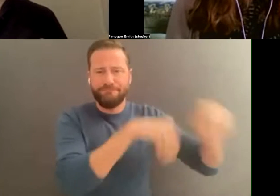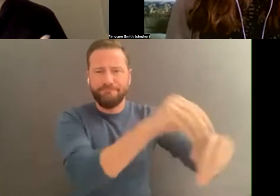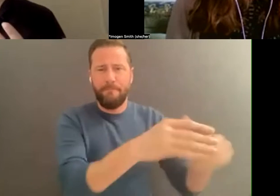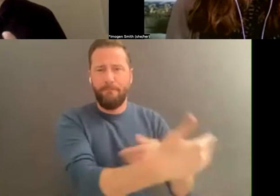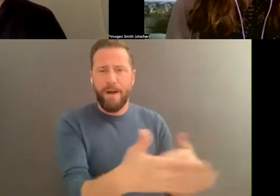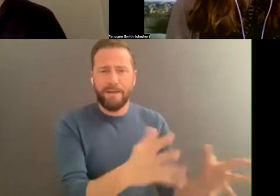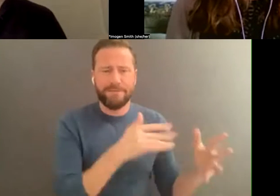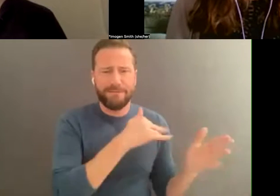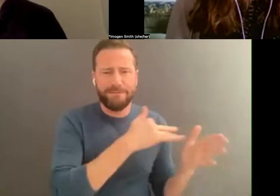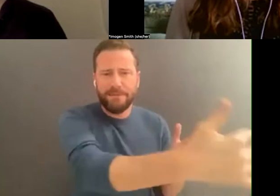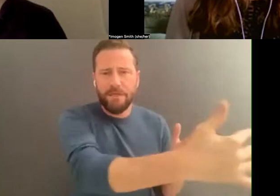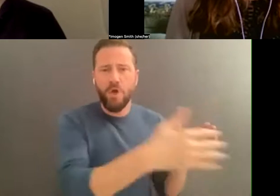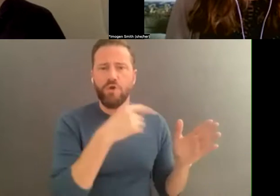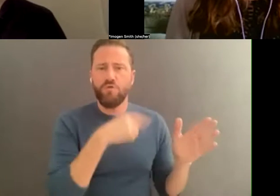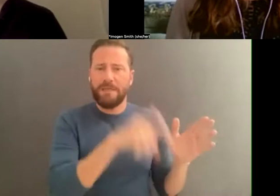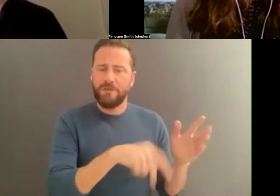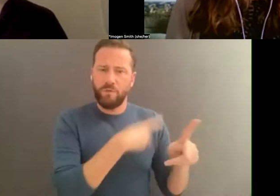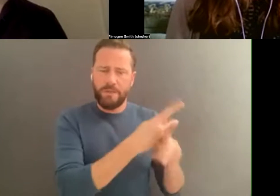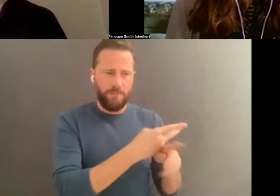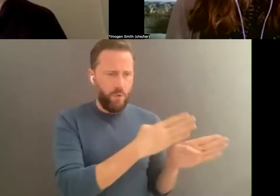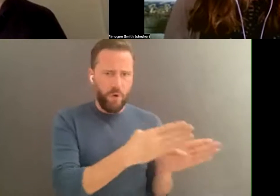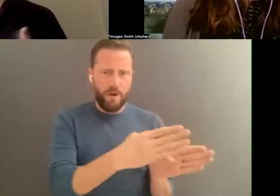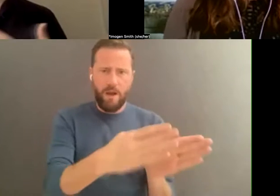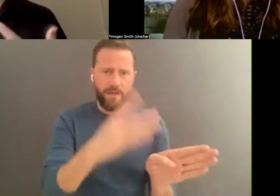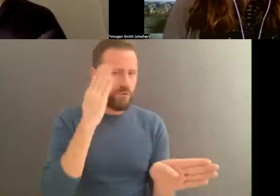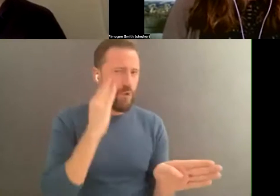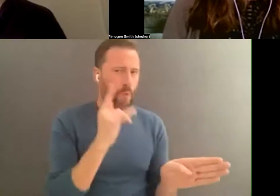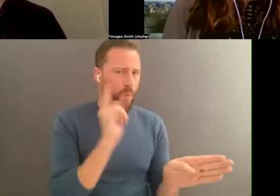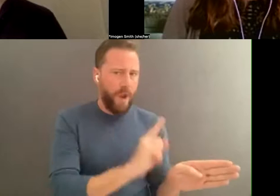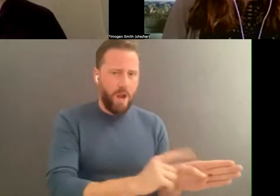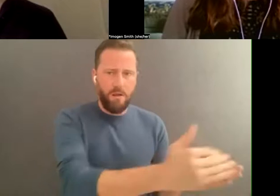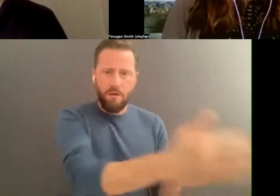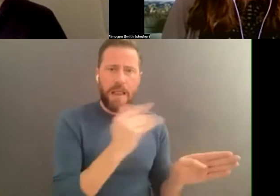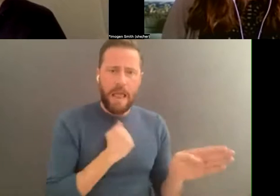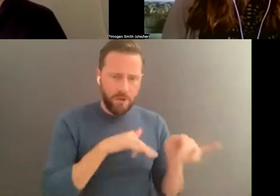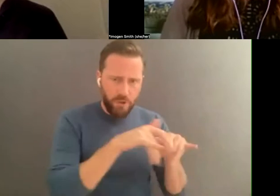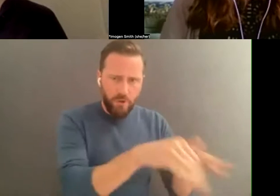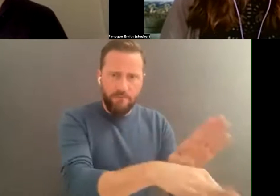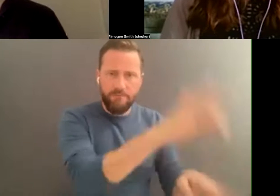for your digital files so that you can identify them and importantly so other people can